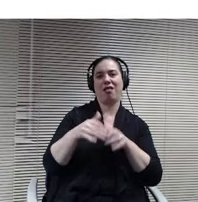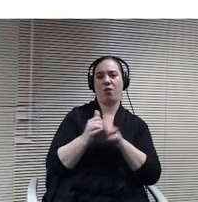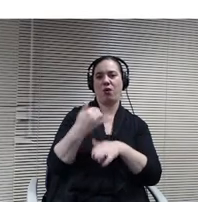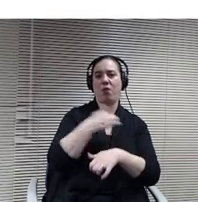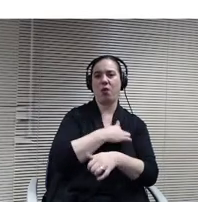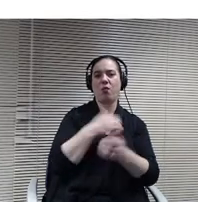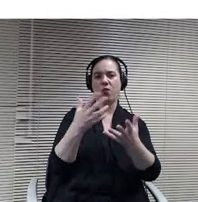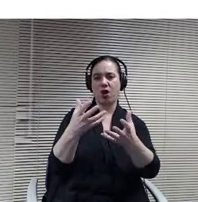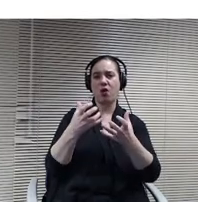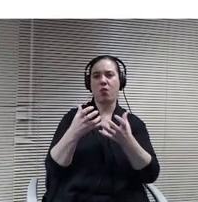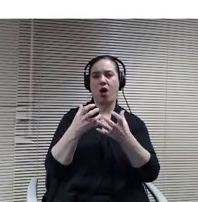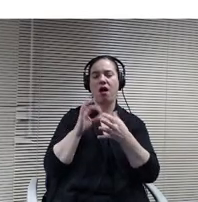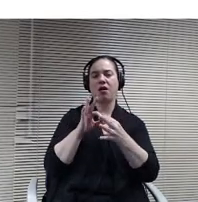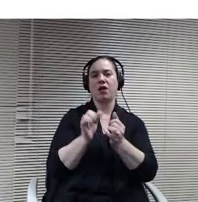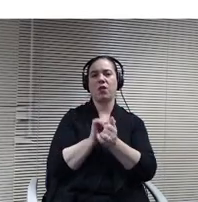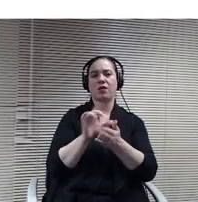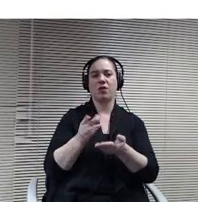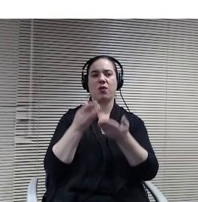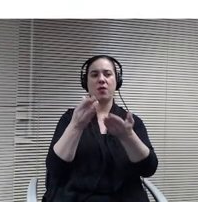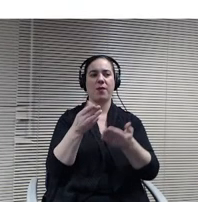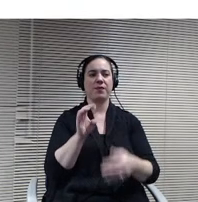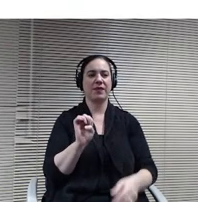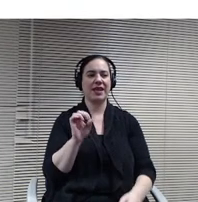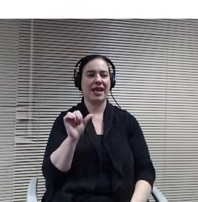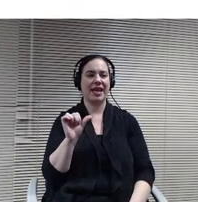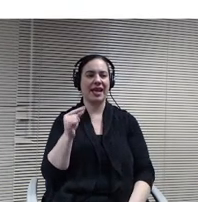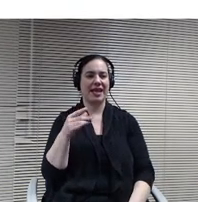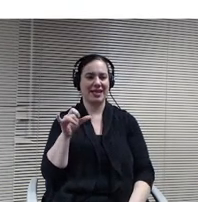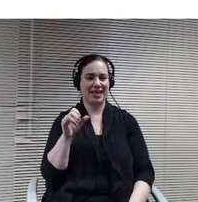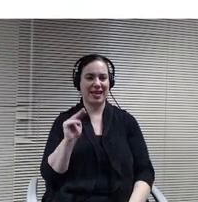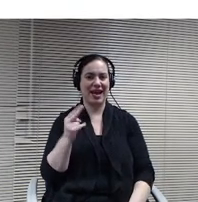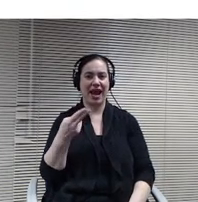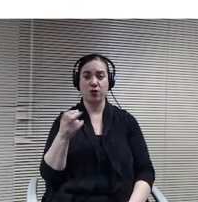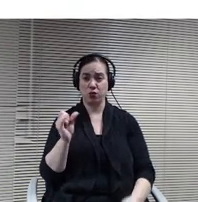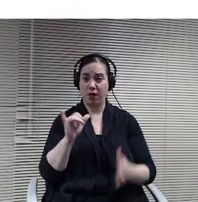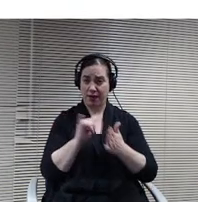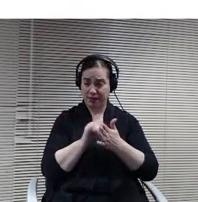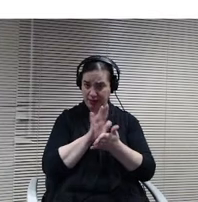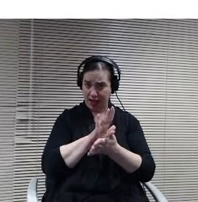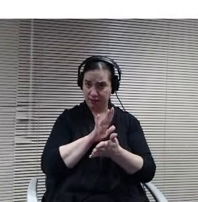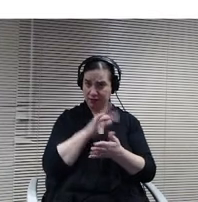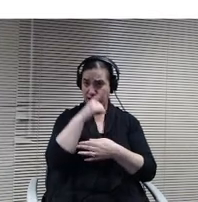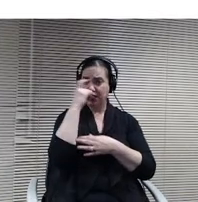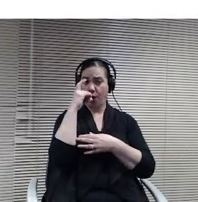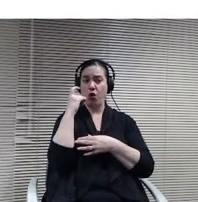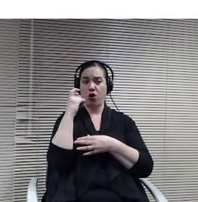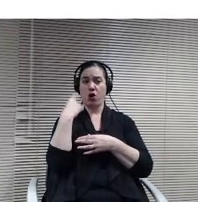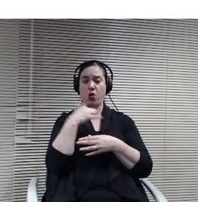Eagan High schools work that we did this summer. Again some of the same pieces. We learned that OSHA or OSHA certification.